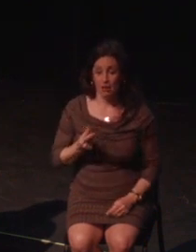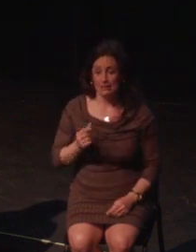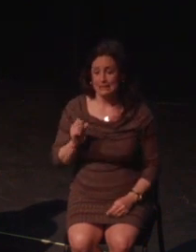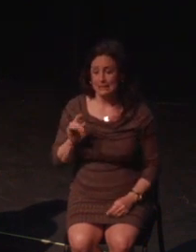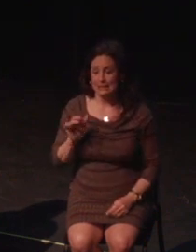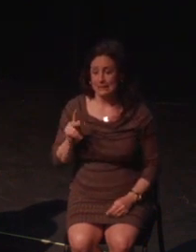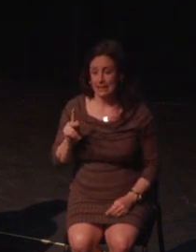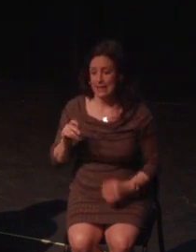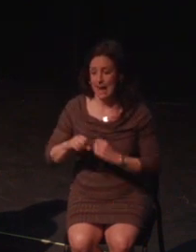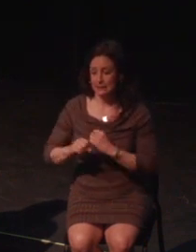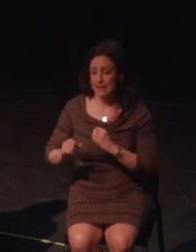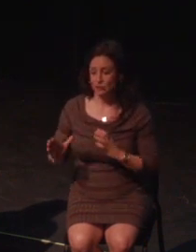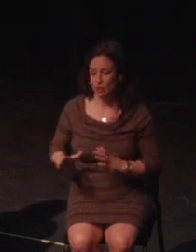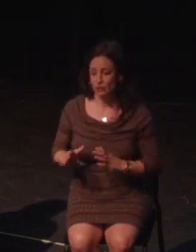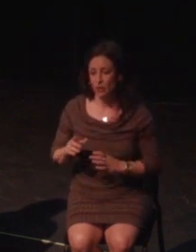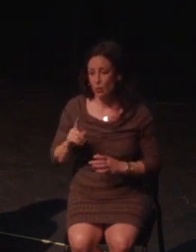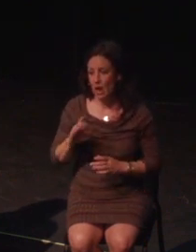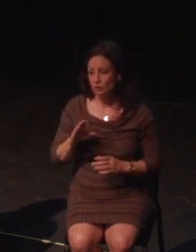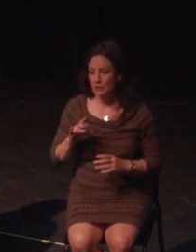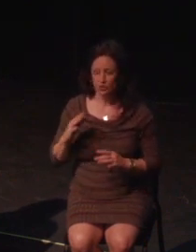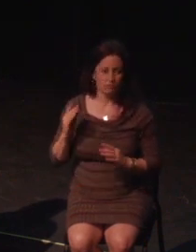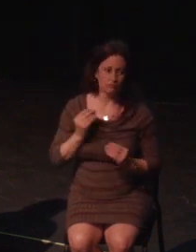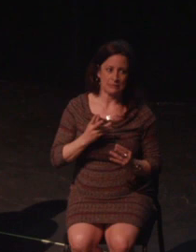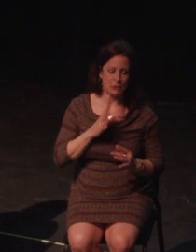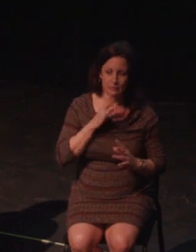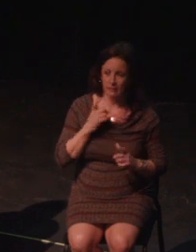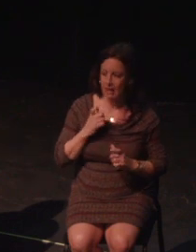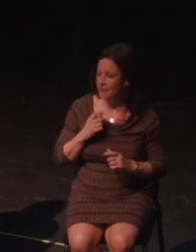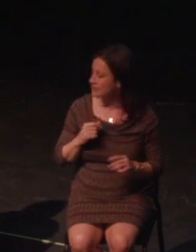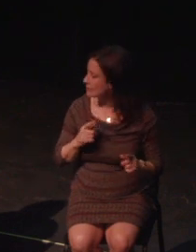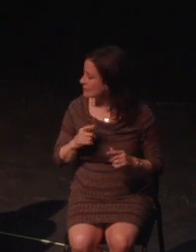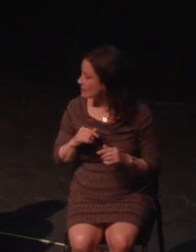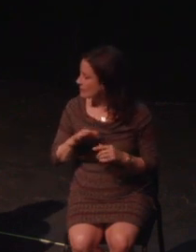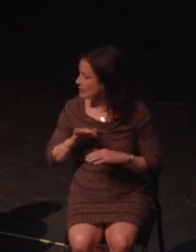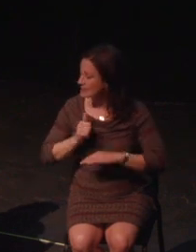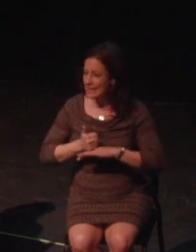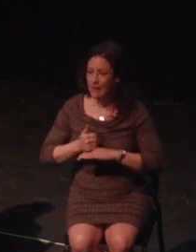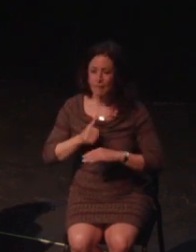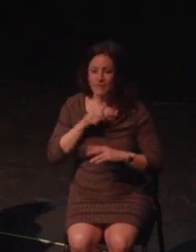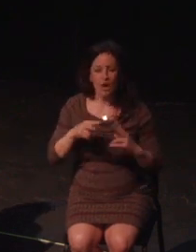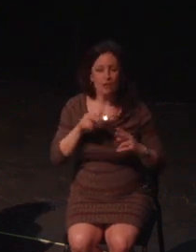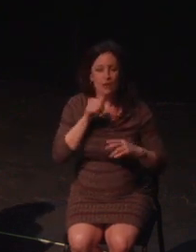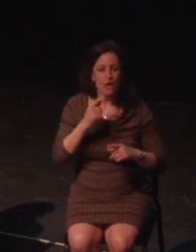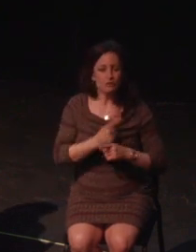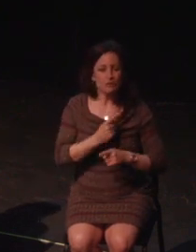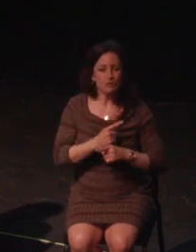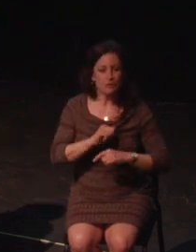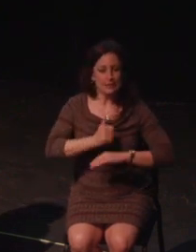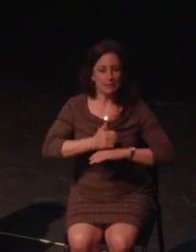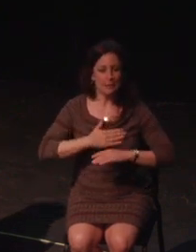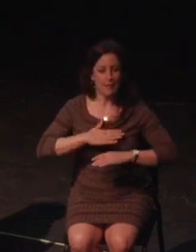no longer able to hike like I used to, I can't spend hours baking to de-stress,